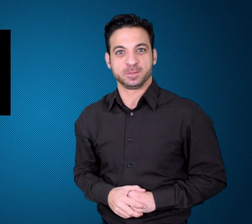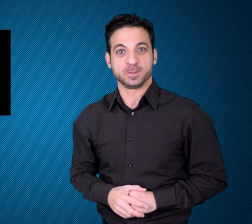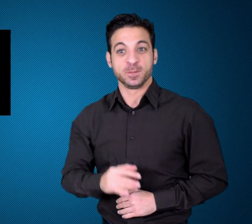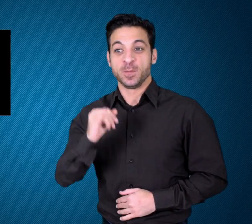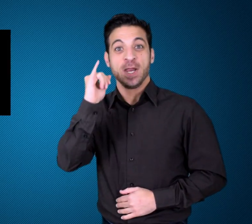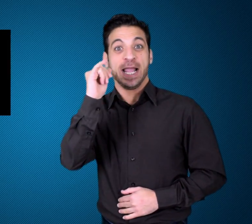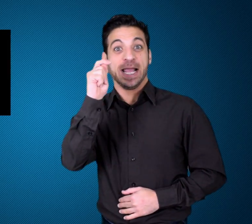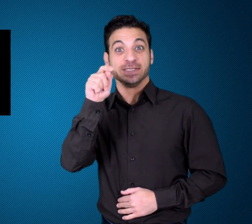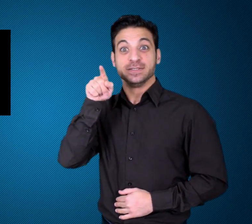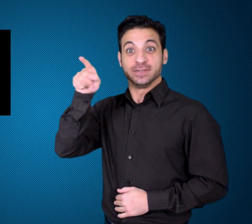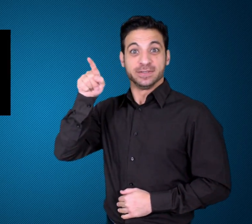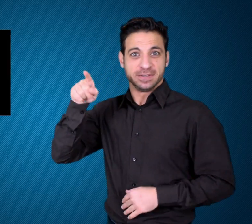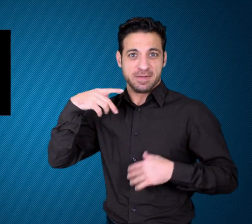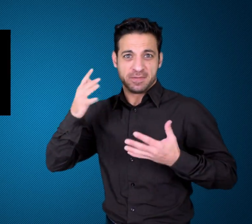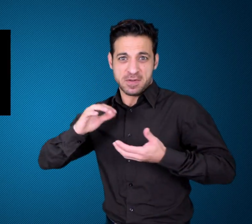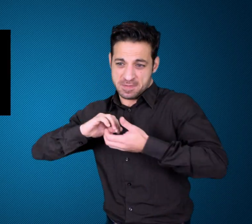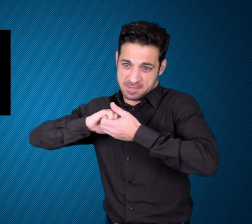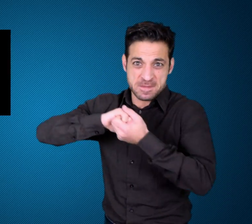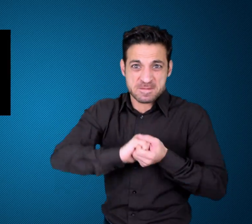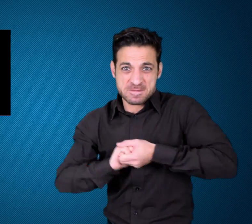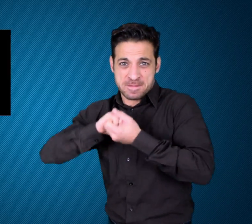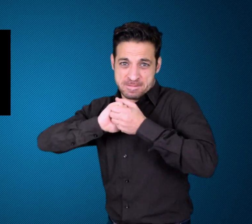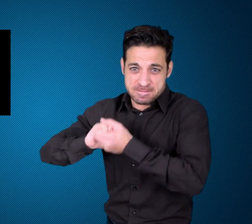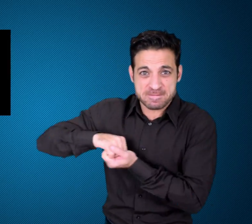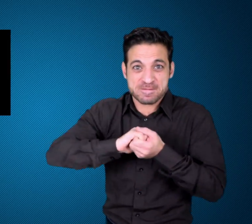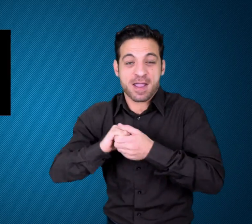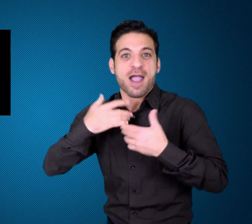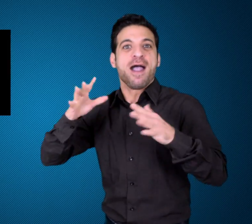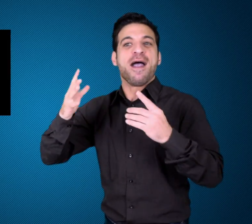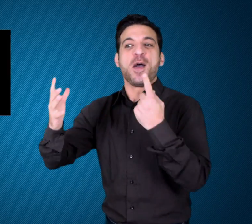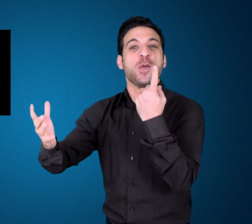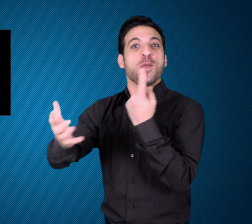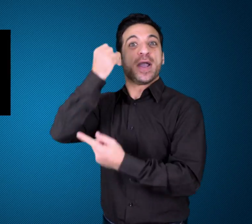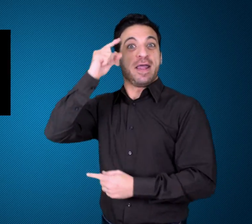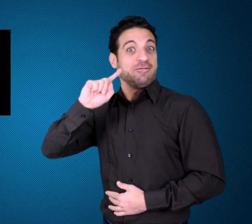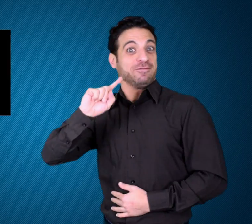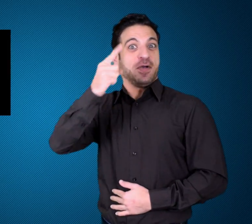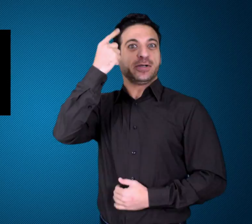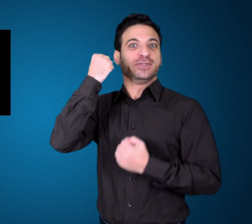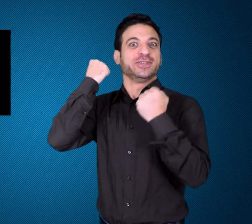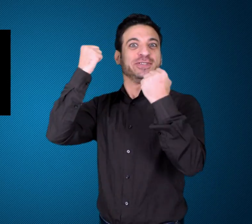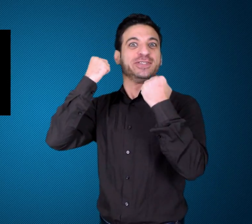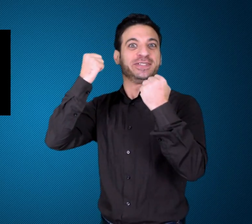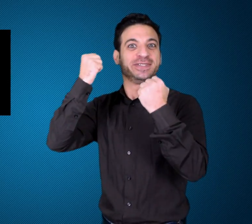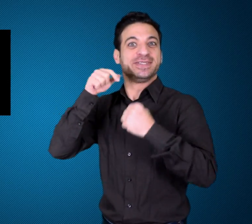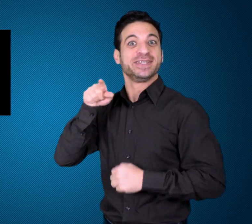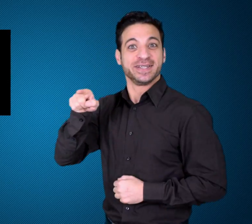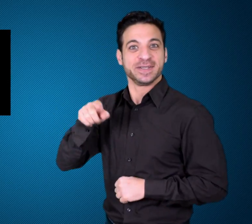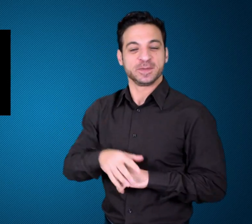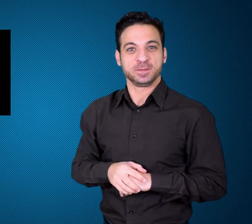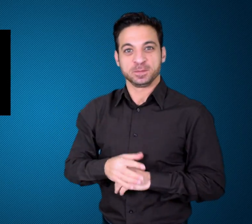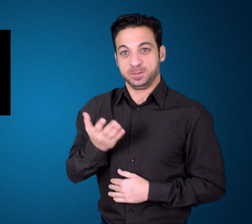get to her first win. At a recent competition against other high schools,